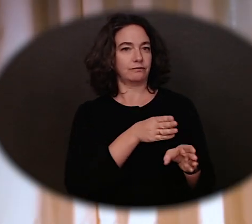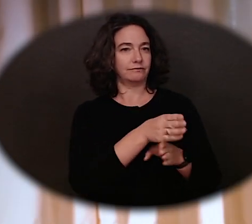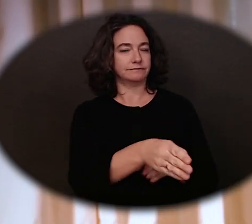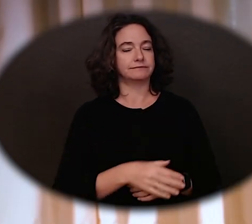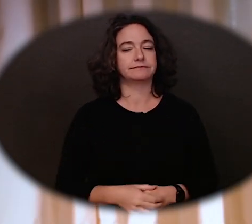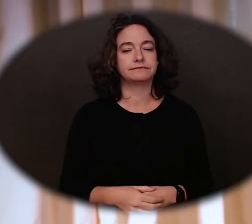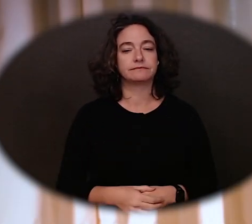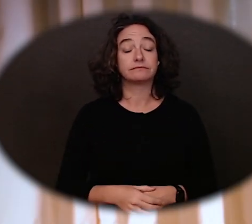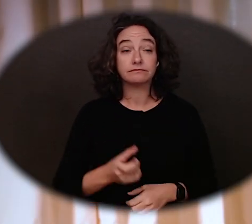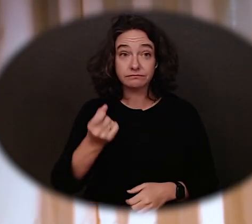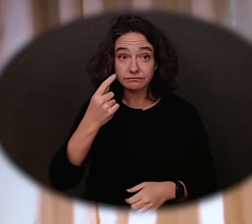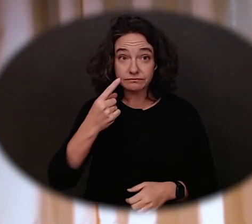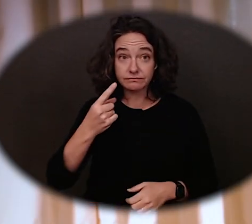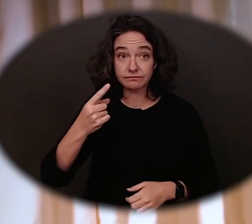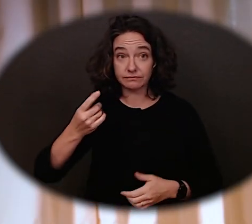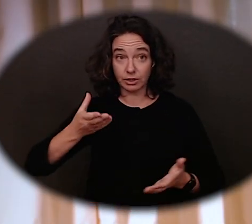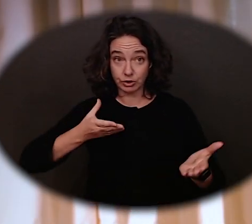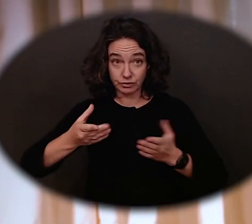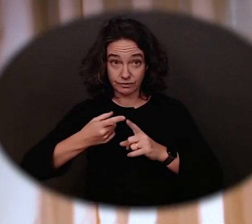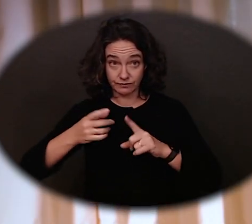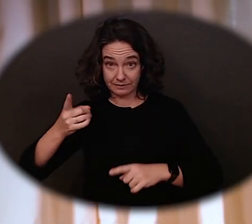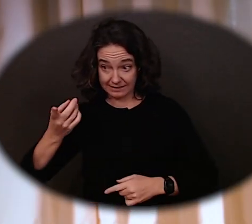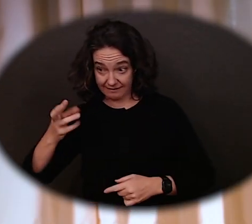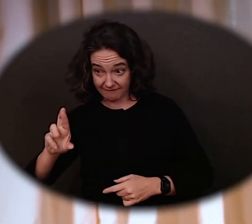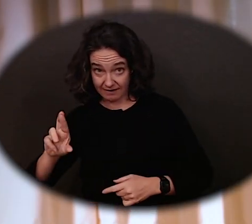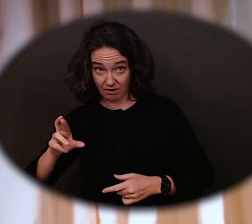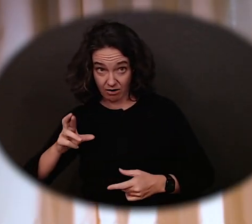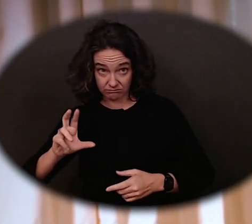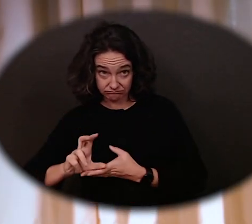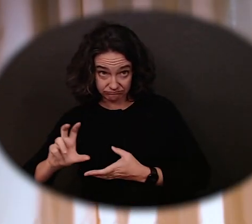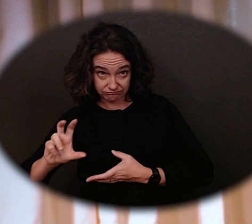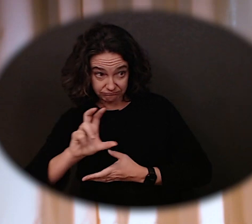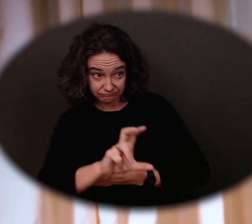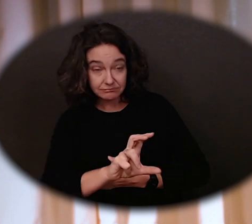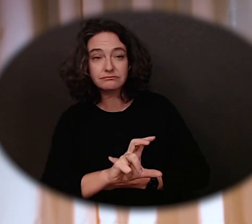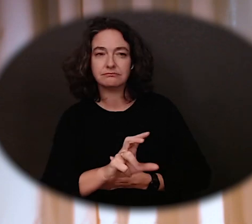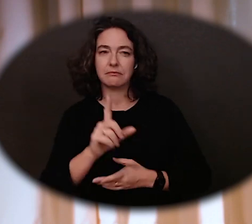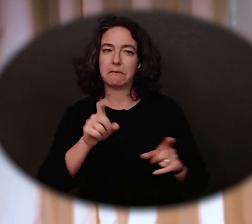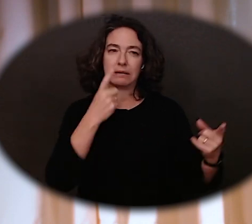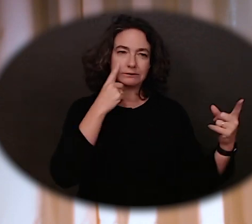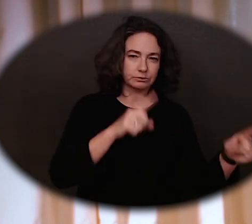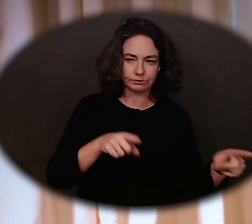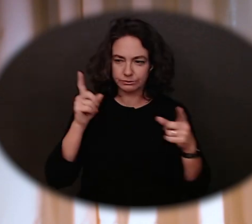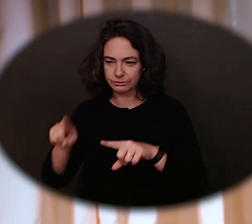services DVR will be funding must be agreed upon in advance. Eventually your DVR partner